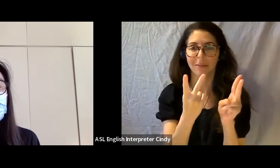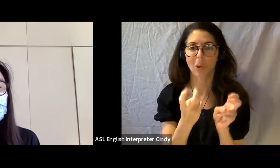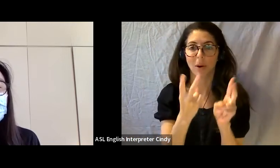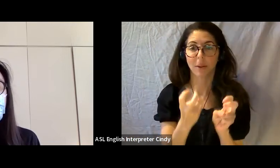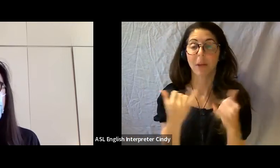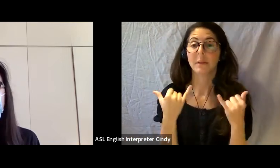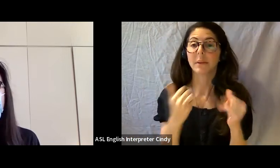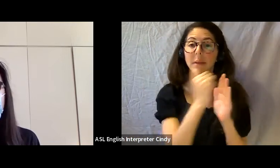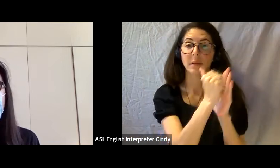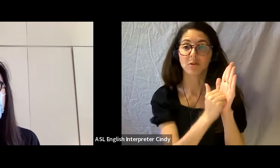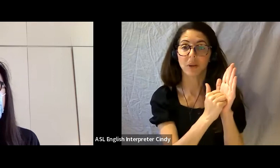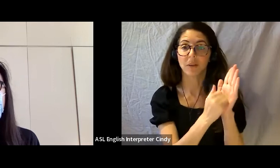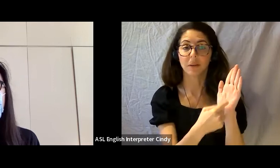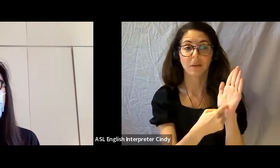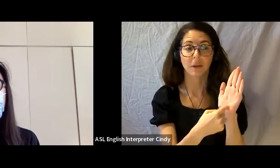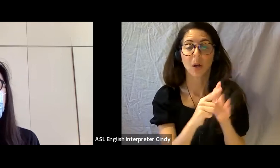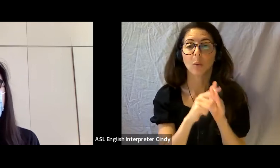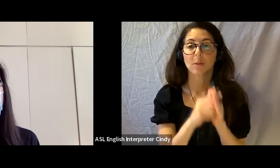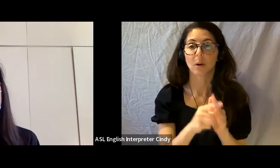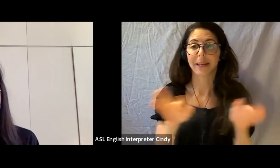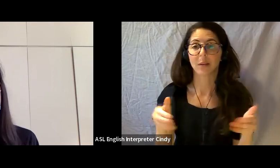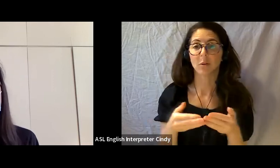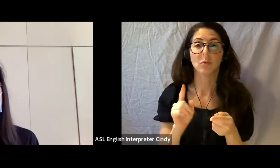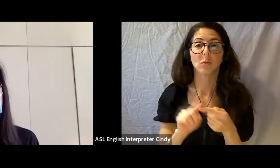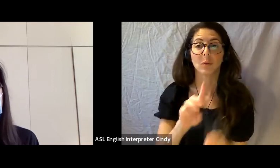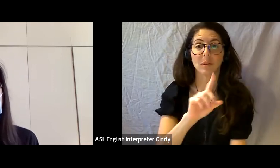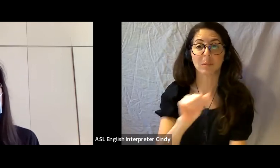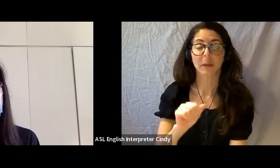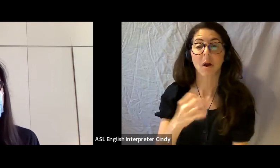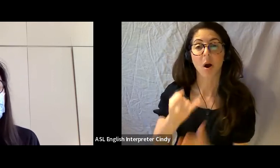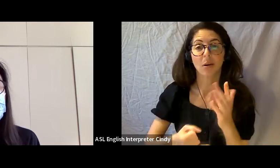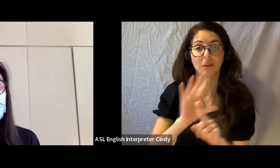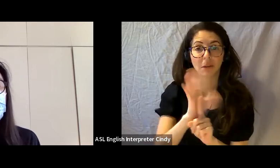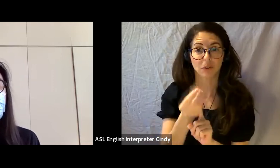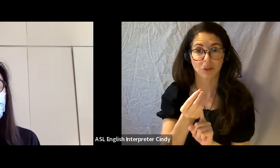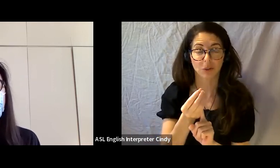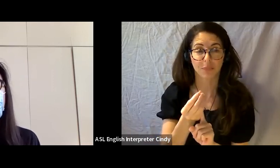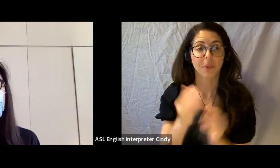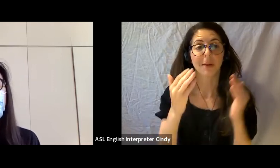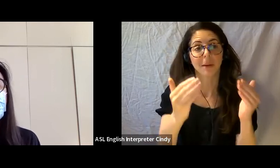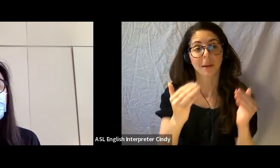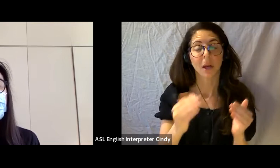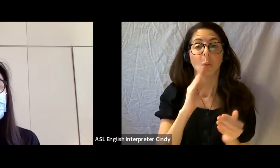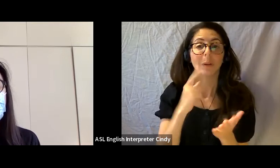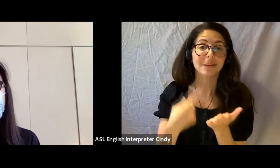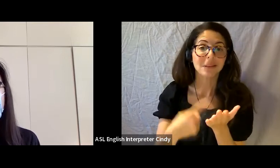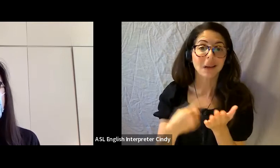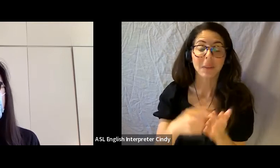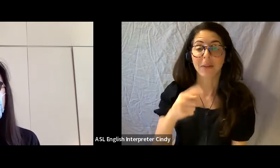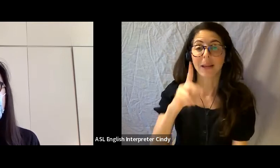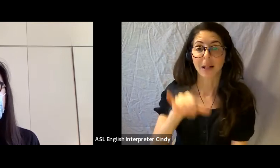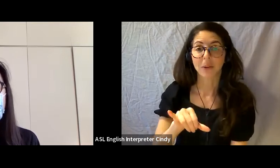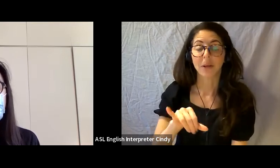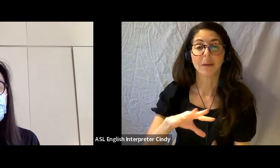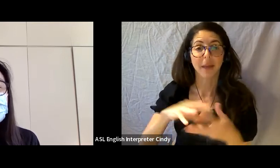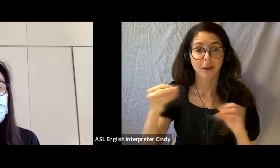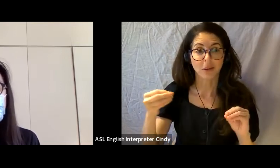We’re going to start with an introduction to disability arts and culture, talk a bit about Tangled Art Gallery and some of our accessible art practices.